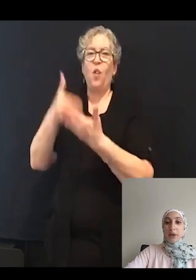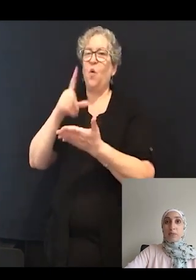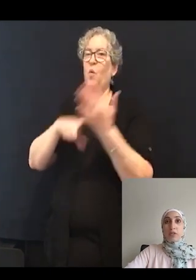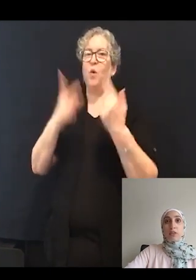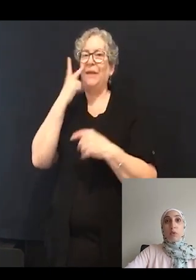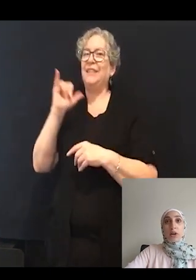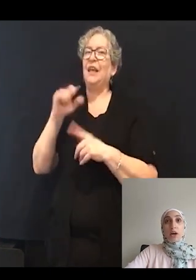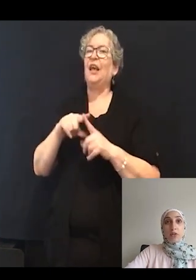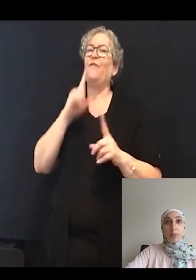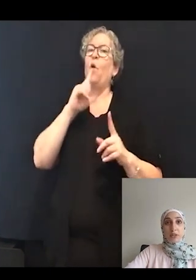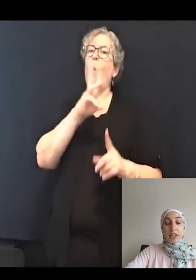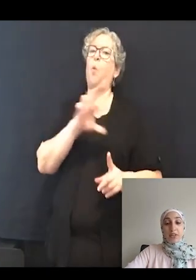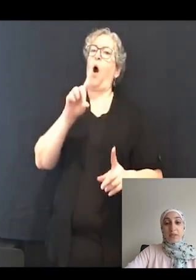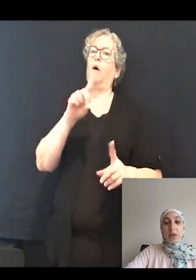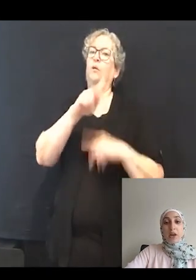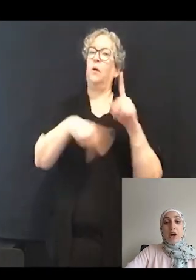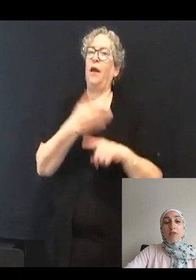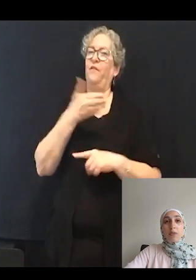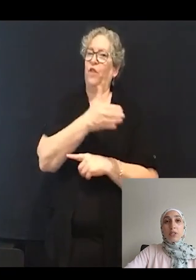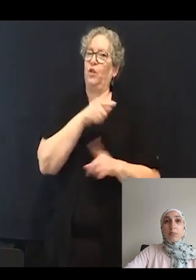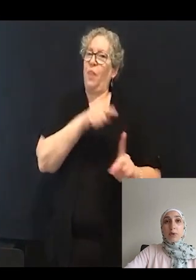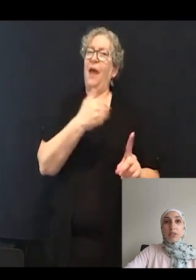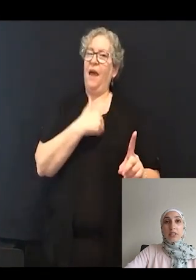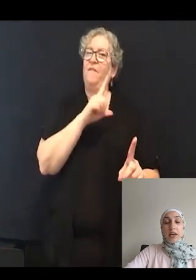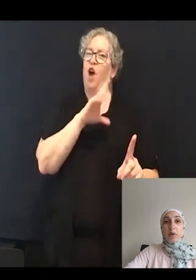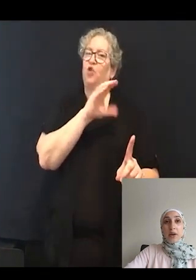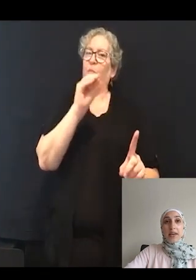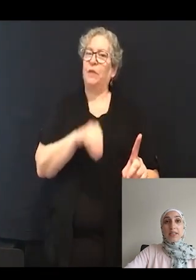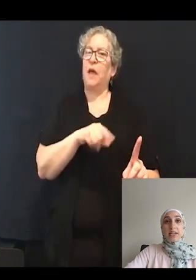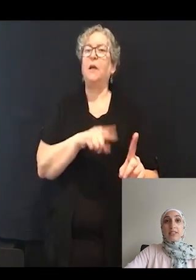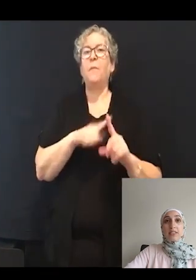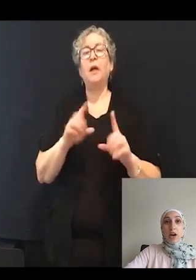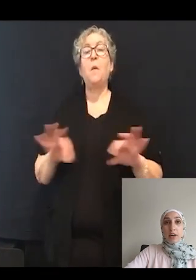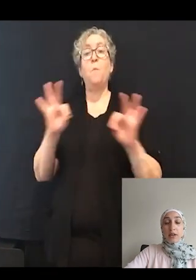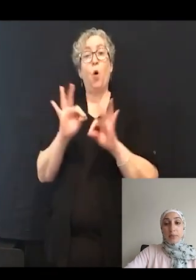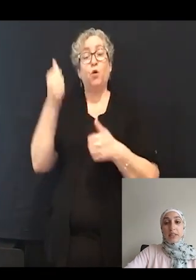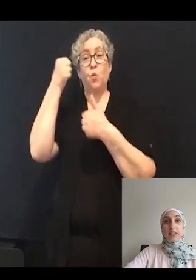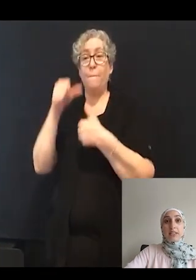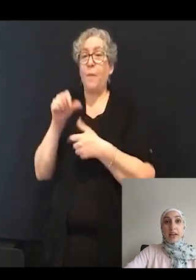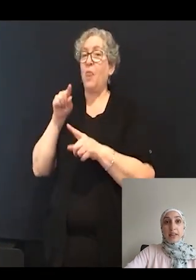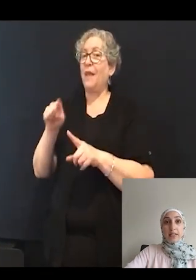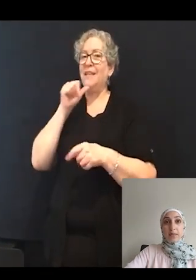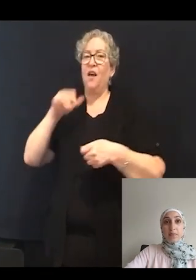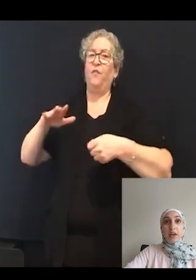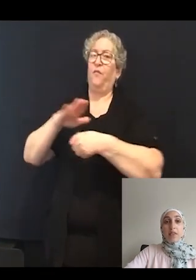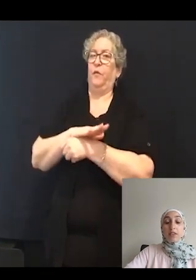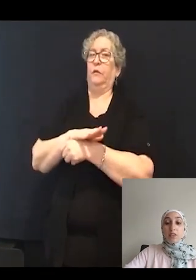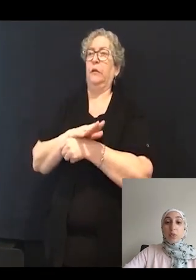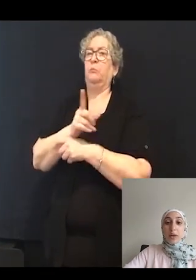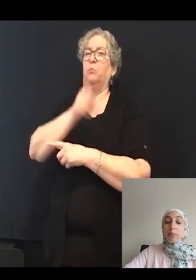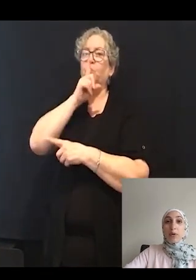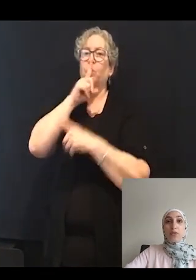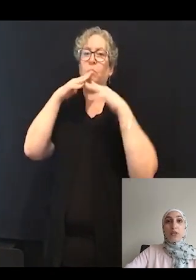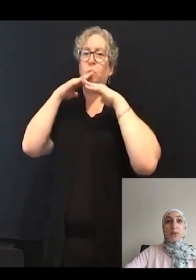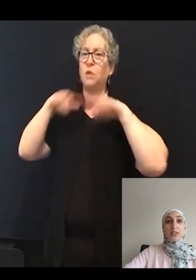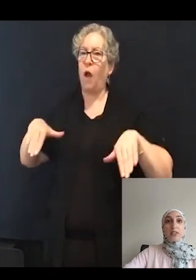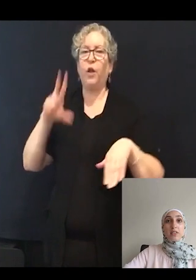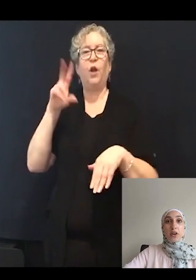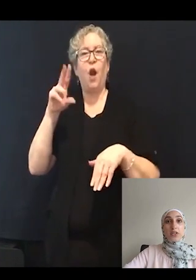animals of 100%. However, what's important to take away is that it's not completely silent. This is quite important for the rest of the talk